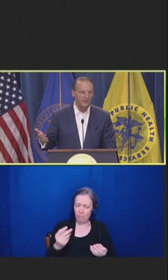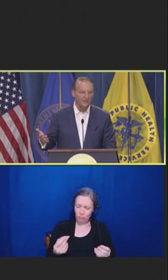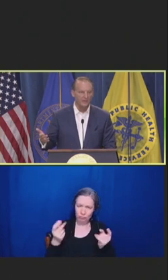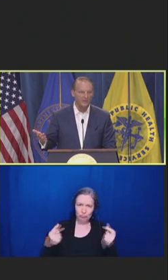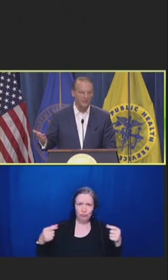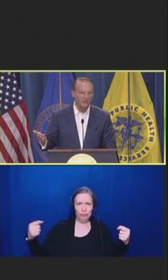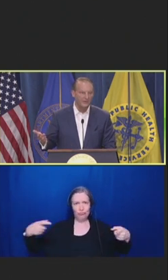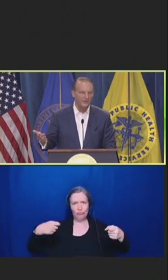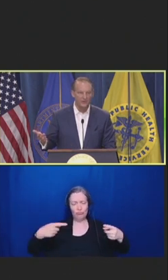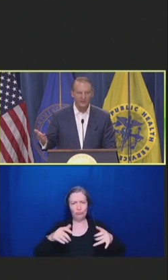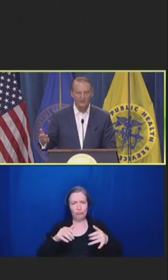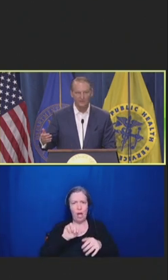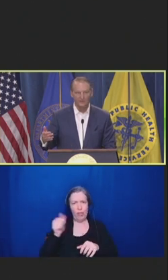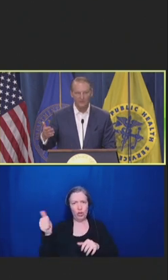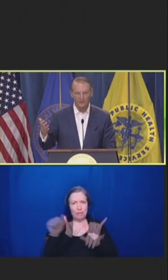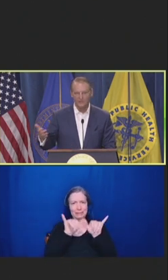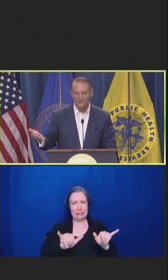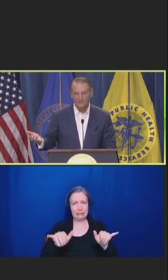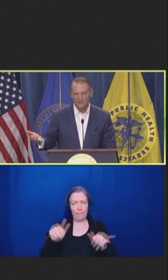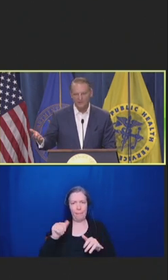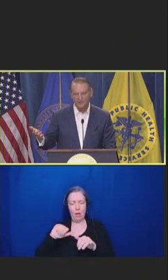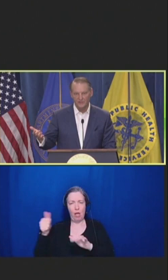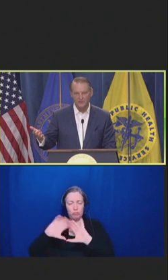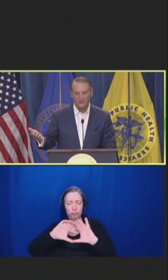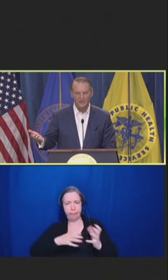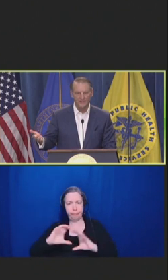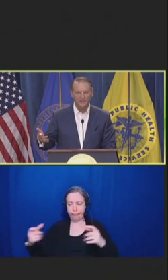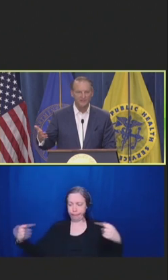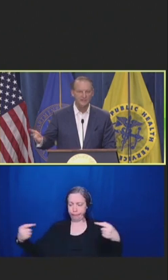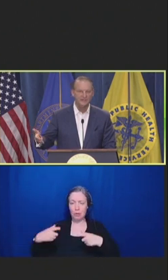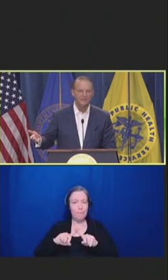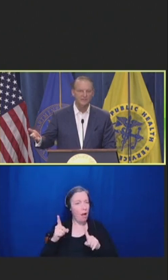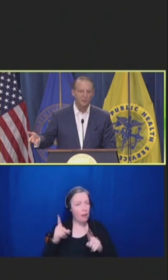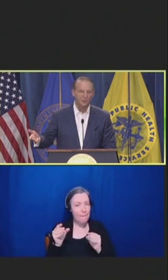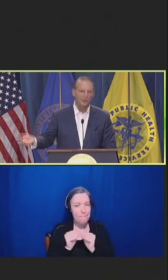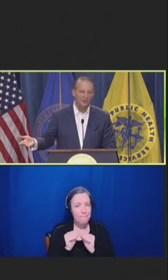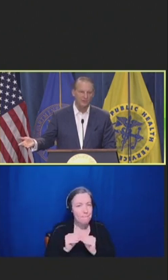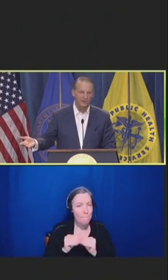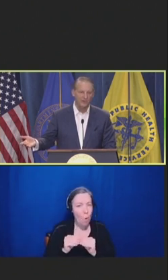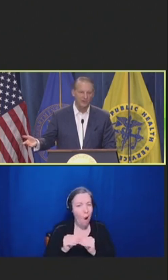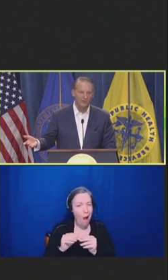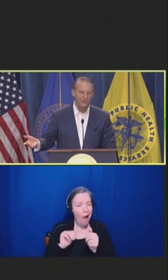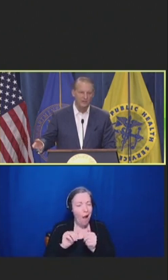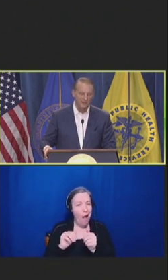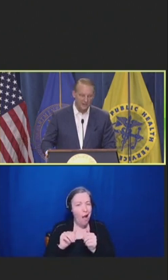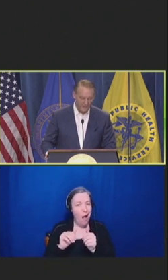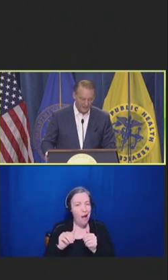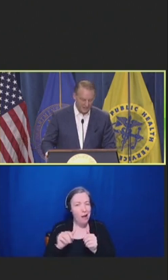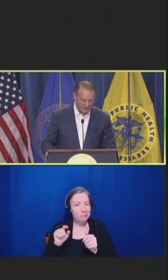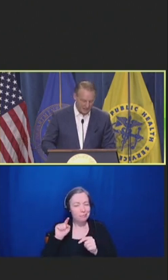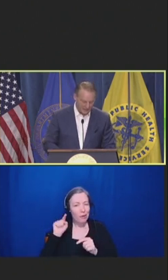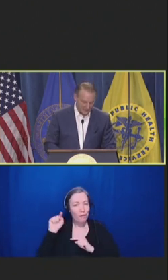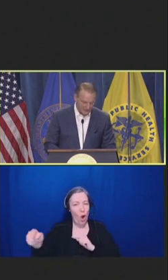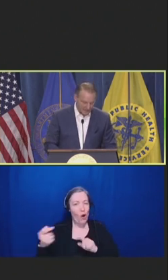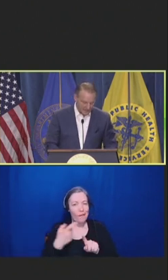The further you get away from large, you know, decentralized entities, the more and more complicated that becomes.